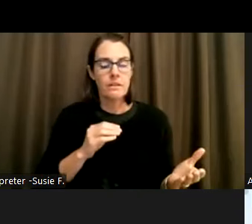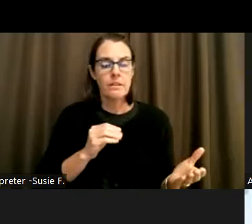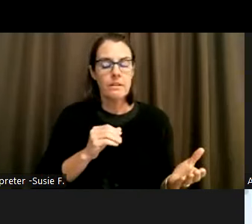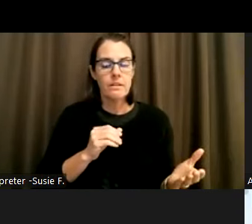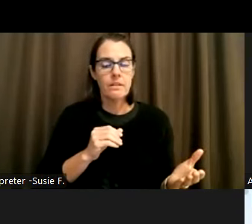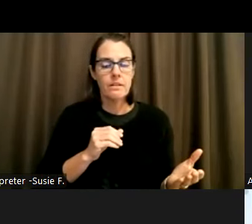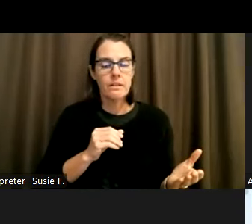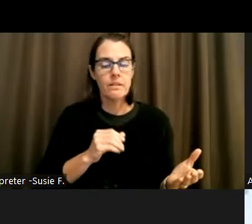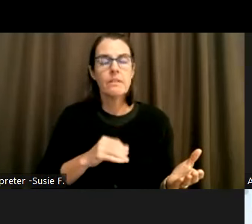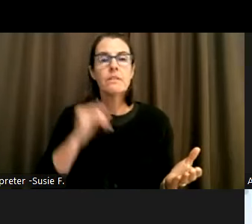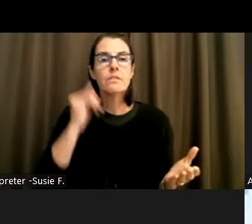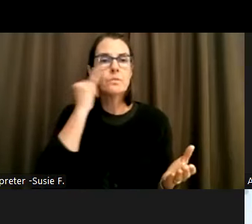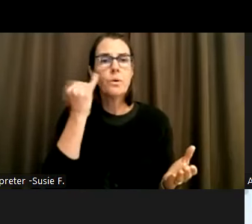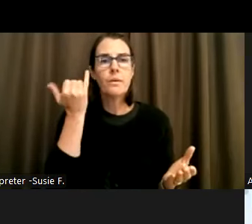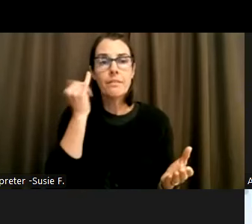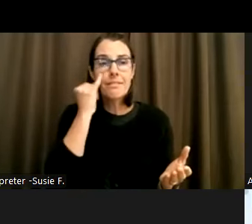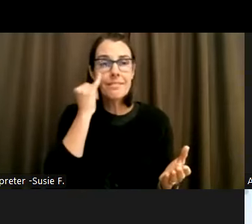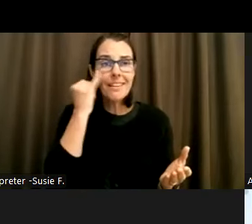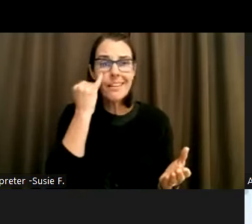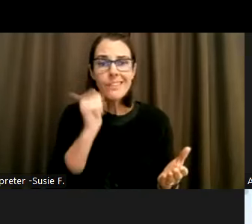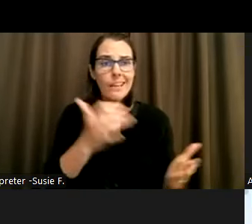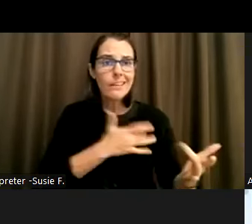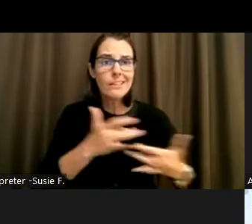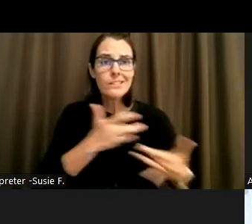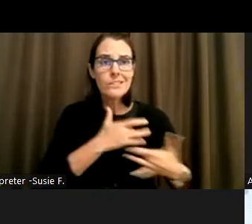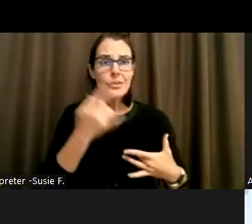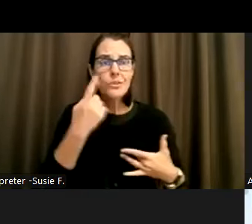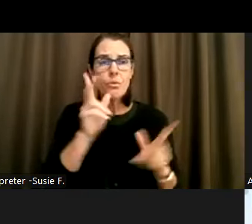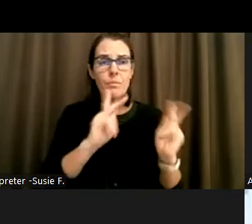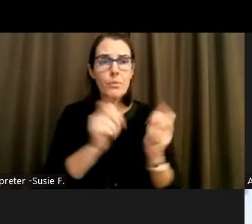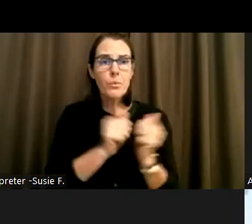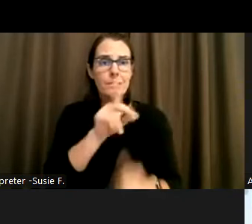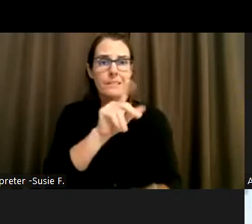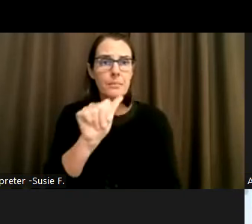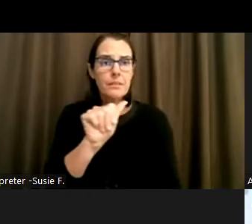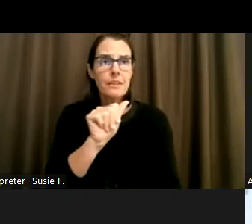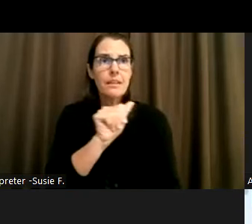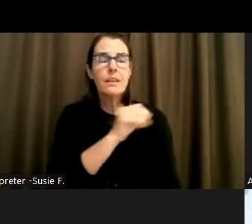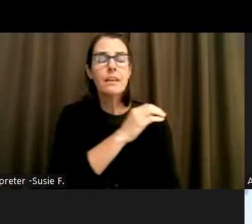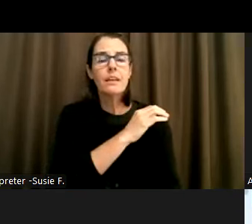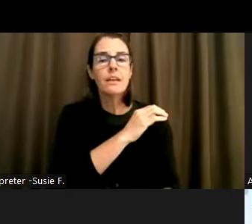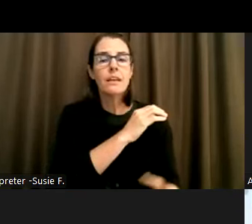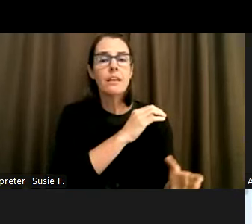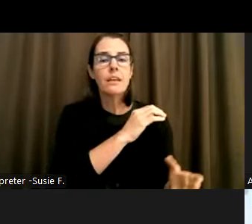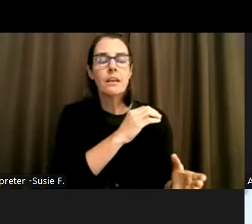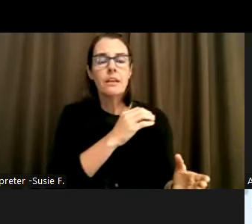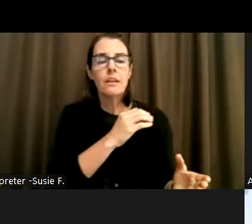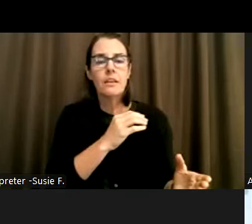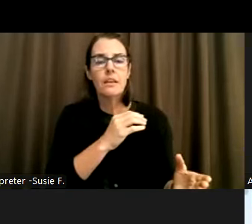with disabilities as they relate to the full achievement of